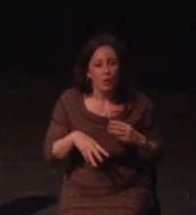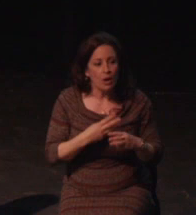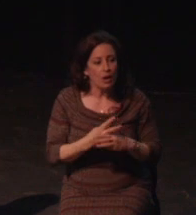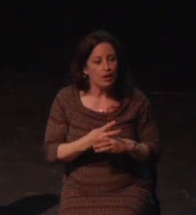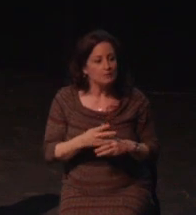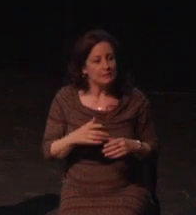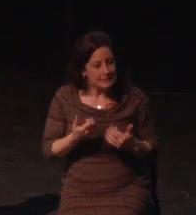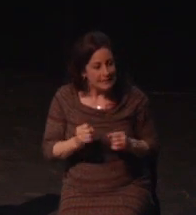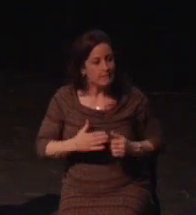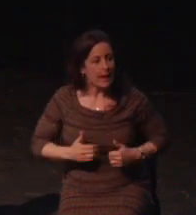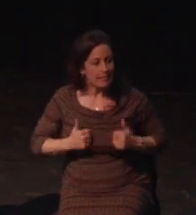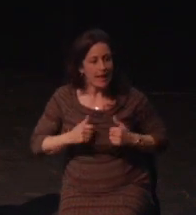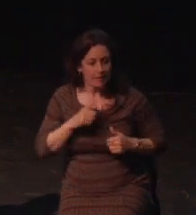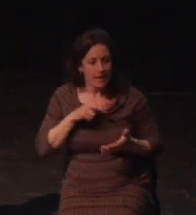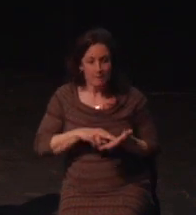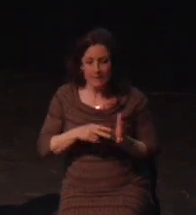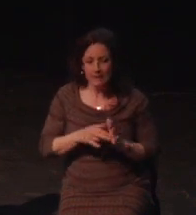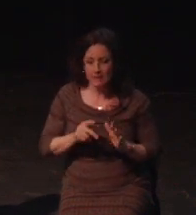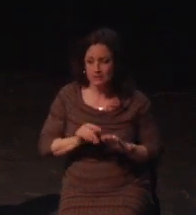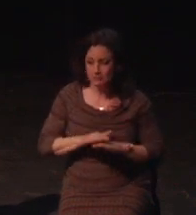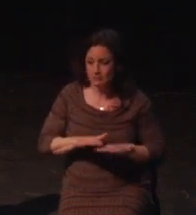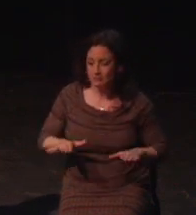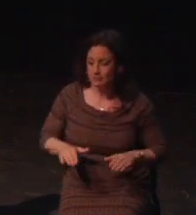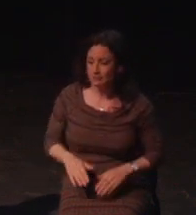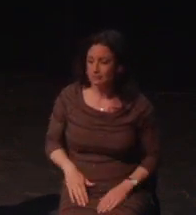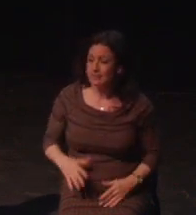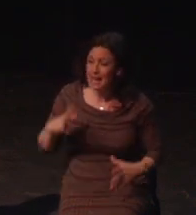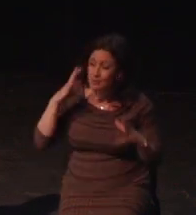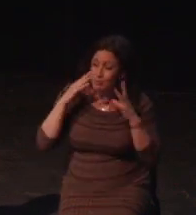So, games were big help to my mental health and personal struggles,